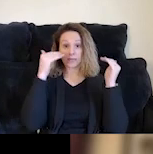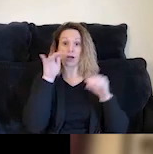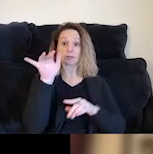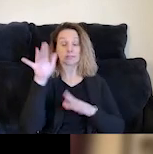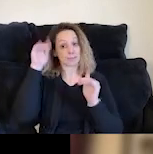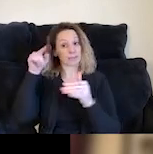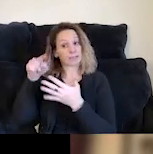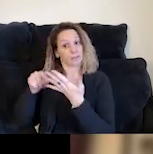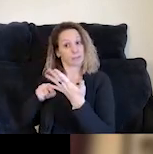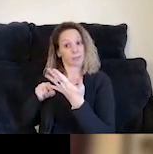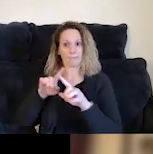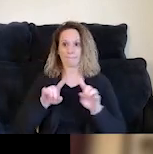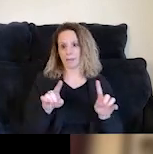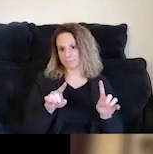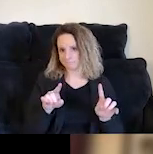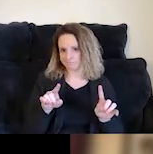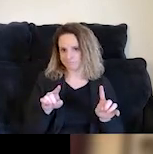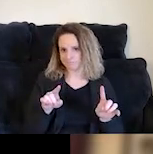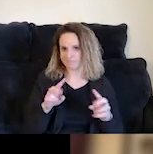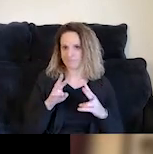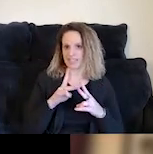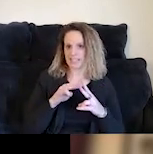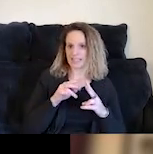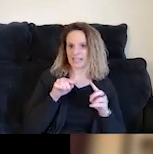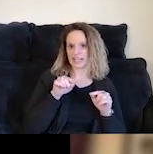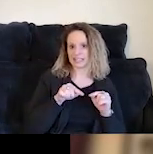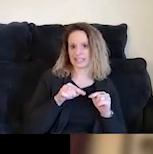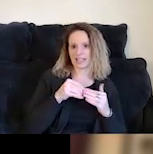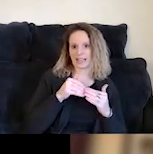And yet they often are paired with much less resources